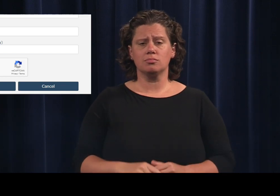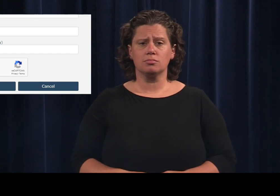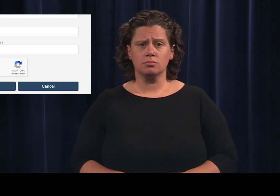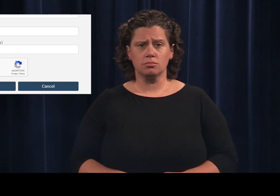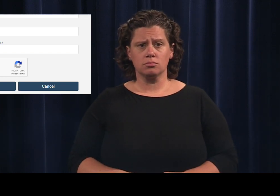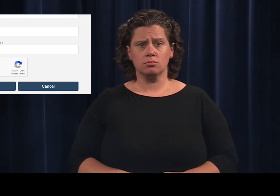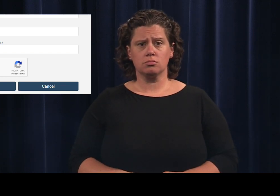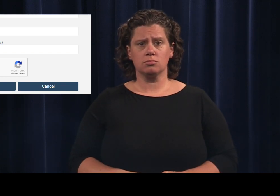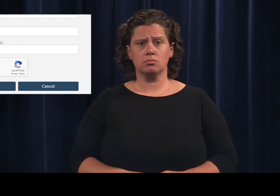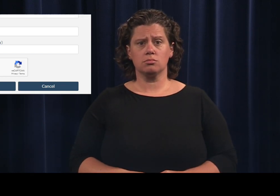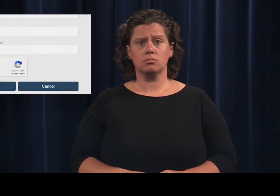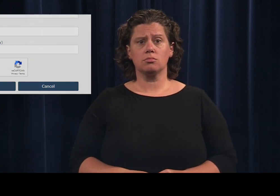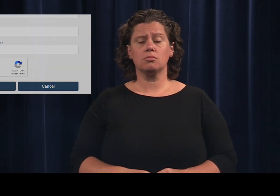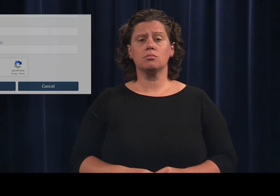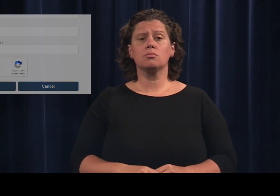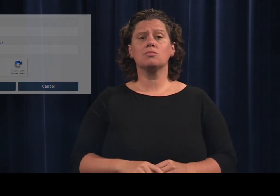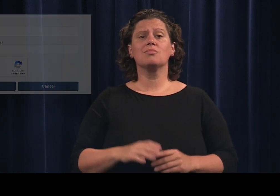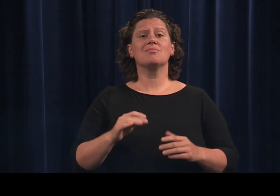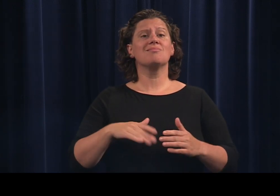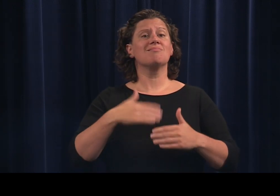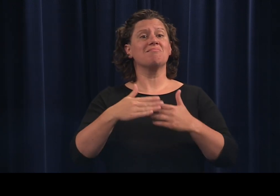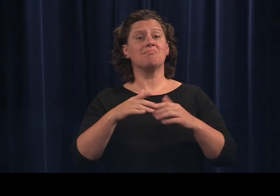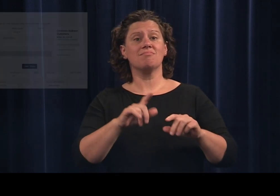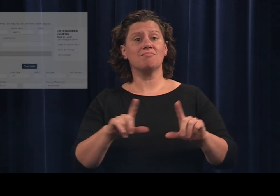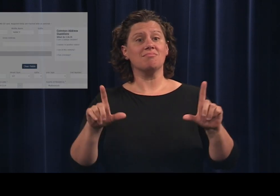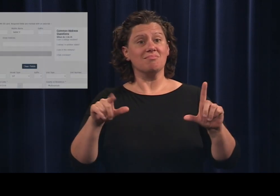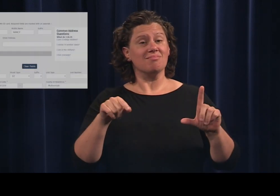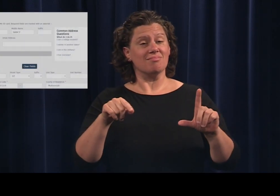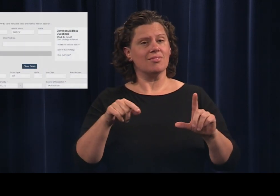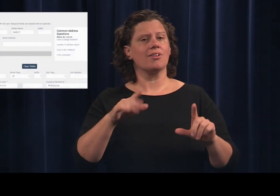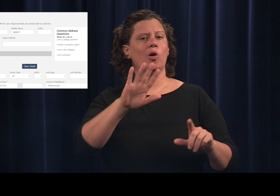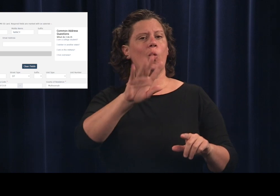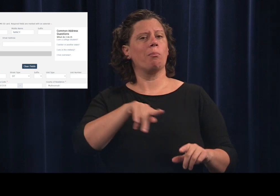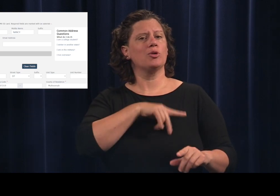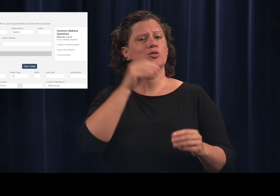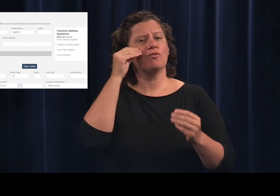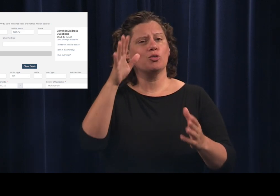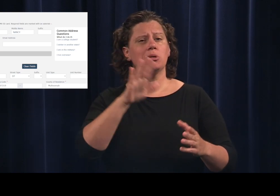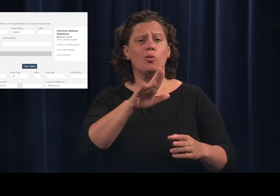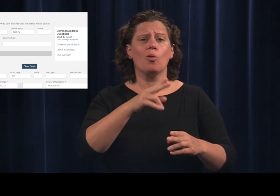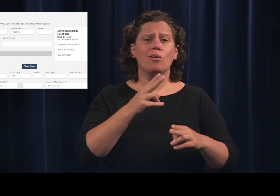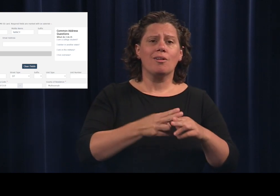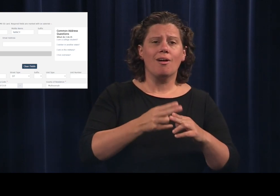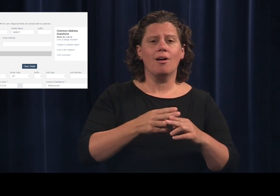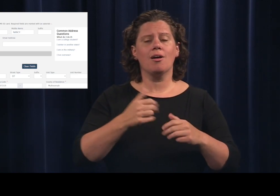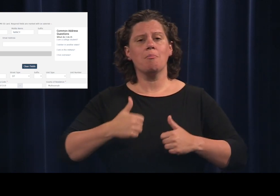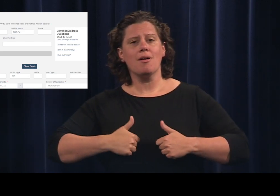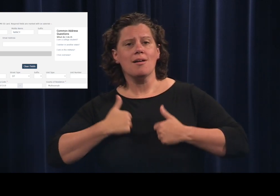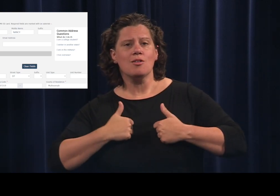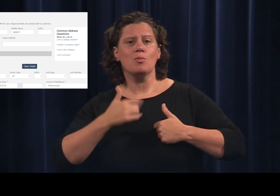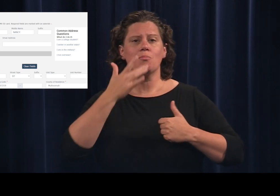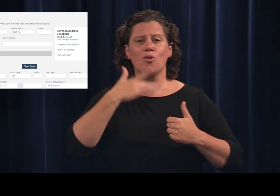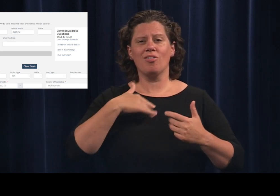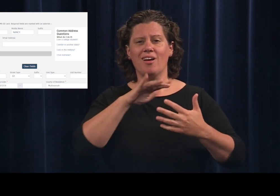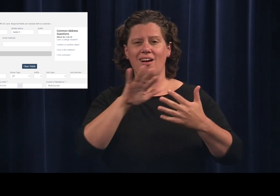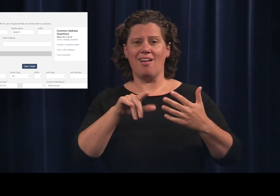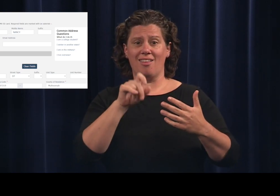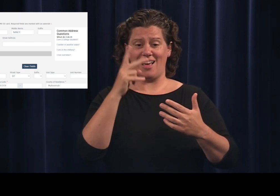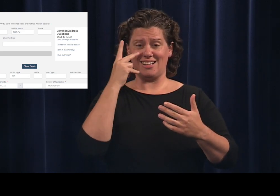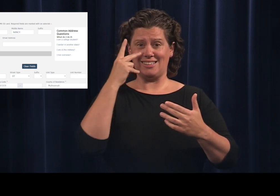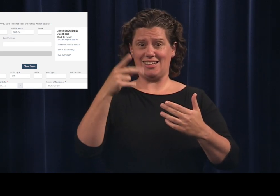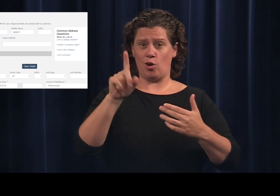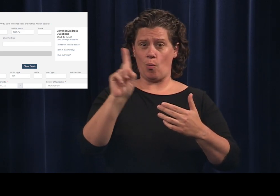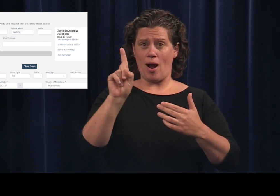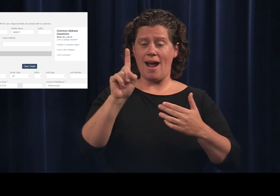Fill in your personal information on the next screen.